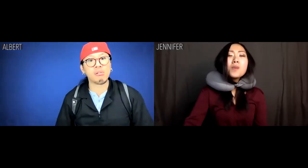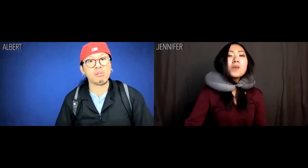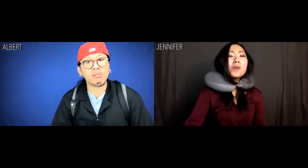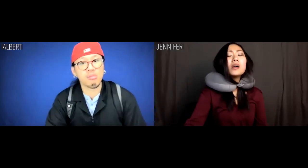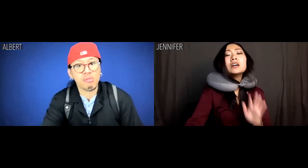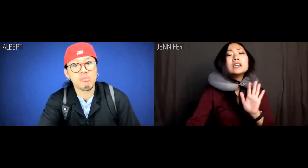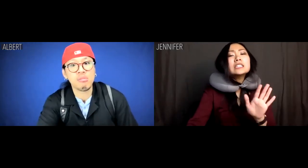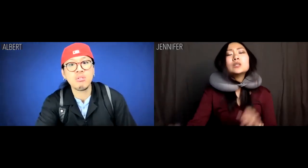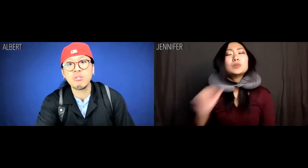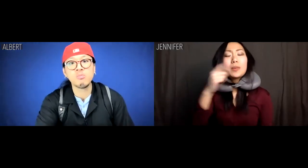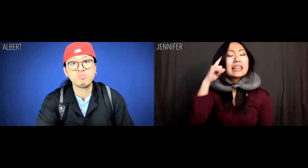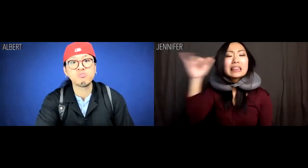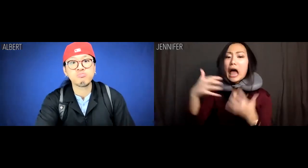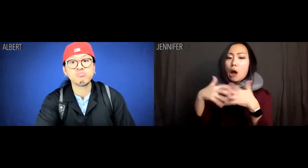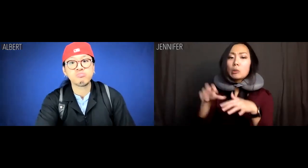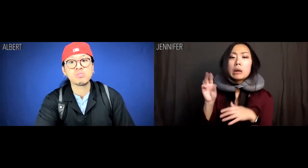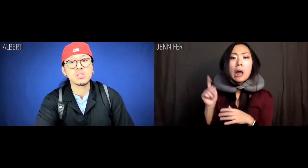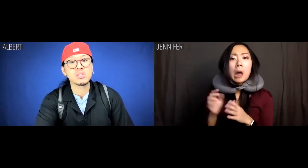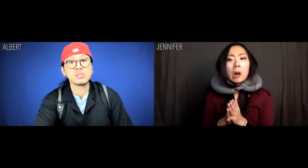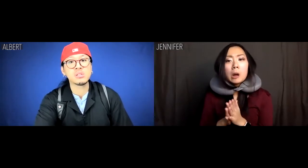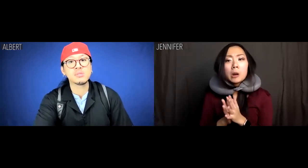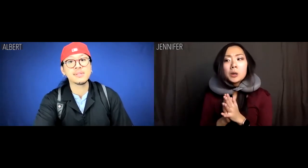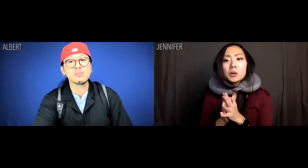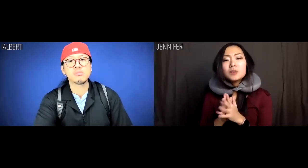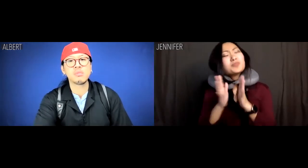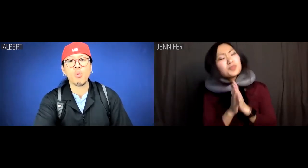Jennifer: Ooooo. Except I don't think that worked out.